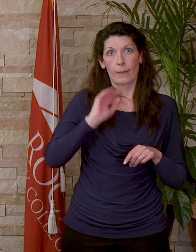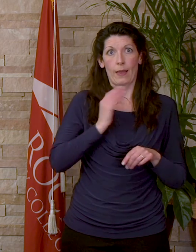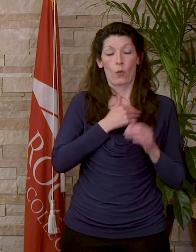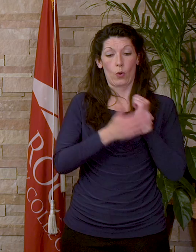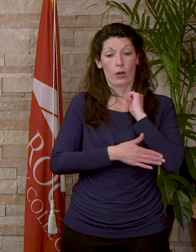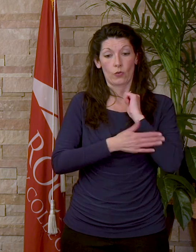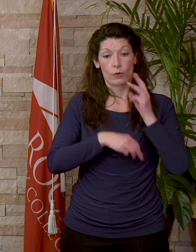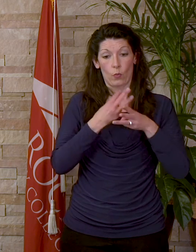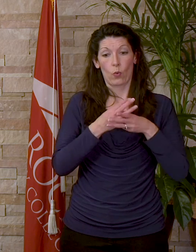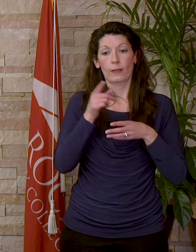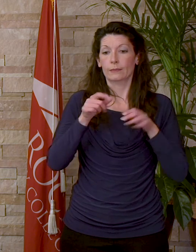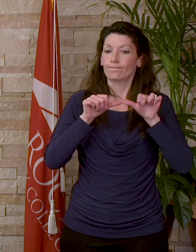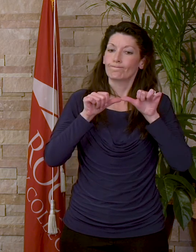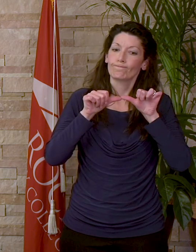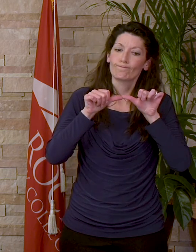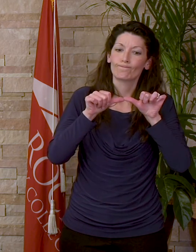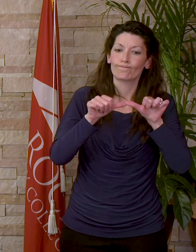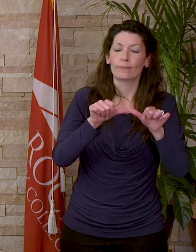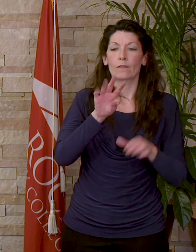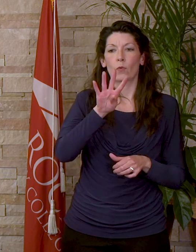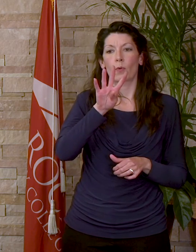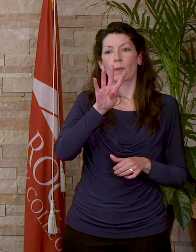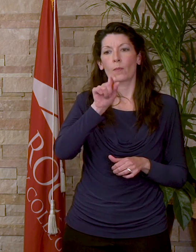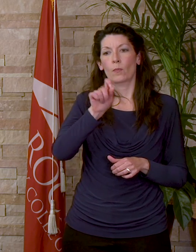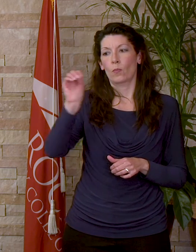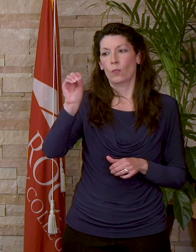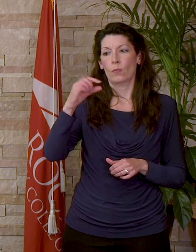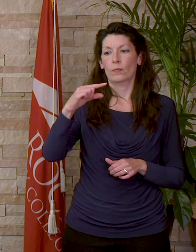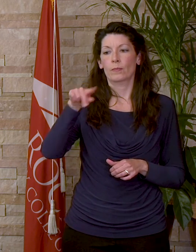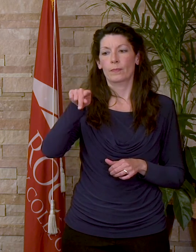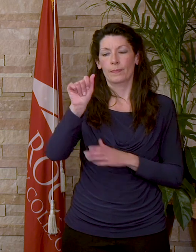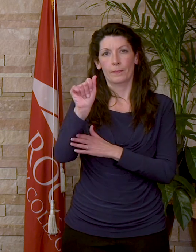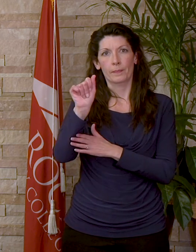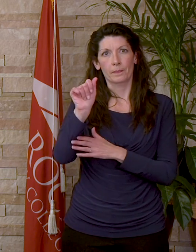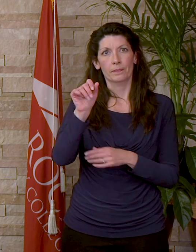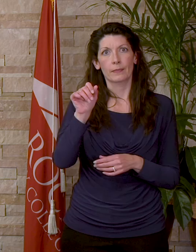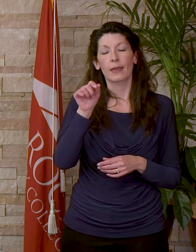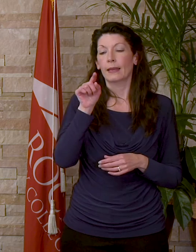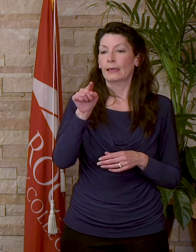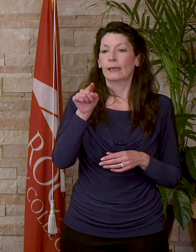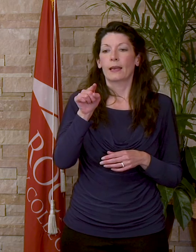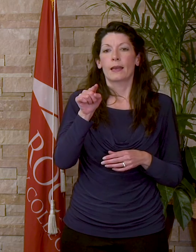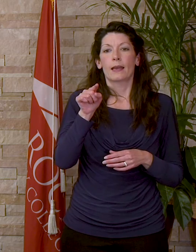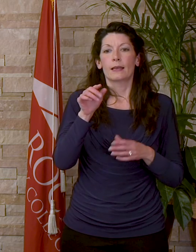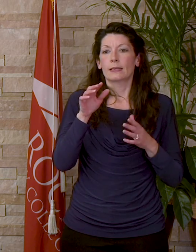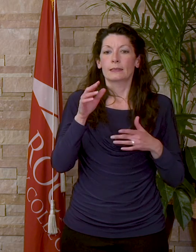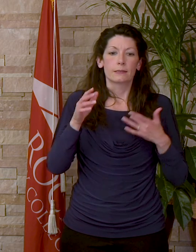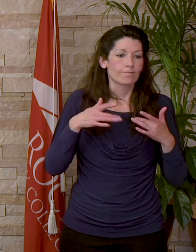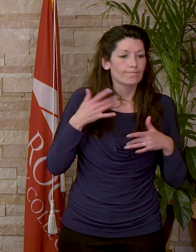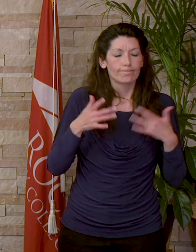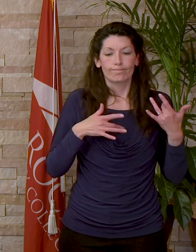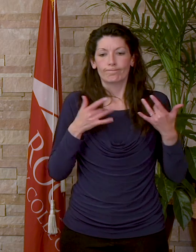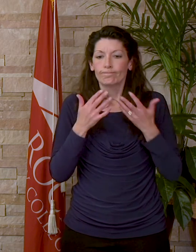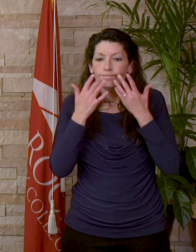world, he has maintained a 4.0 GPA. He is untiring, cheerful, helpful, and respectful to everyone in